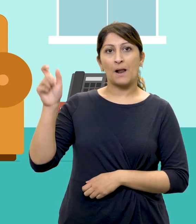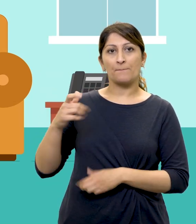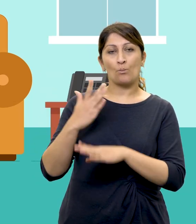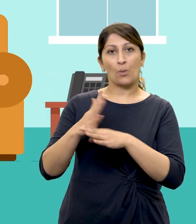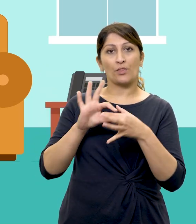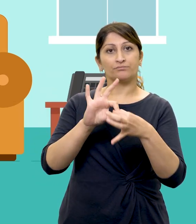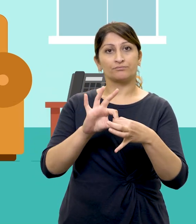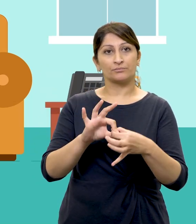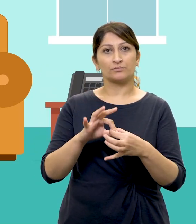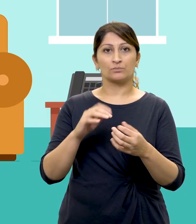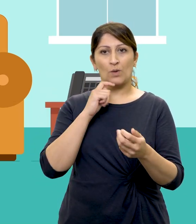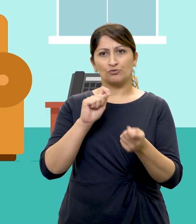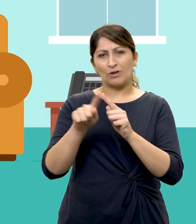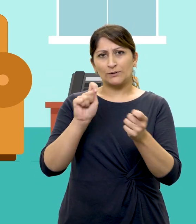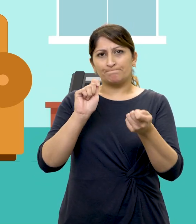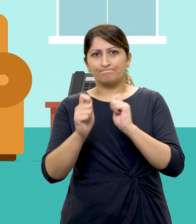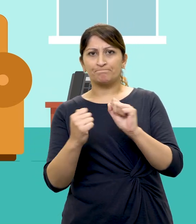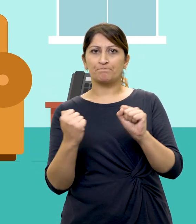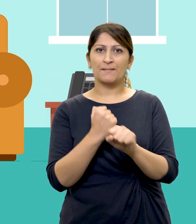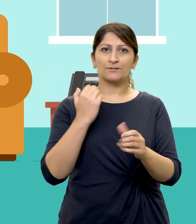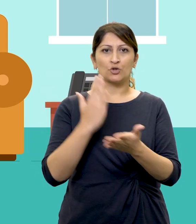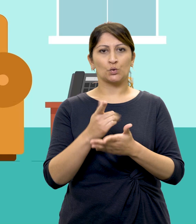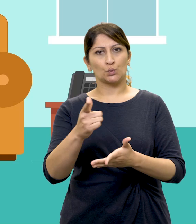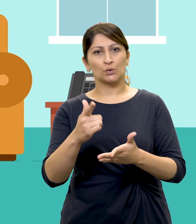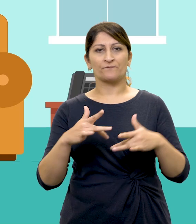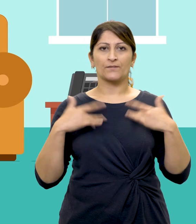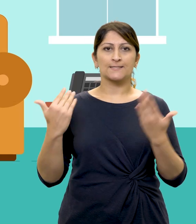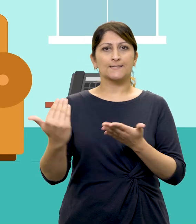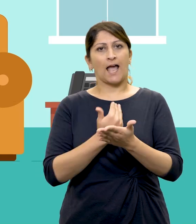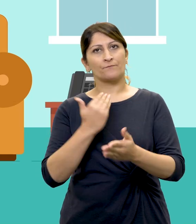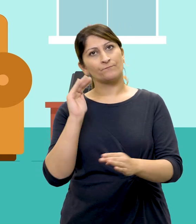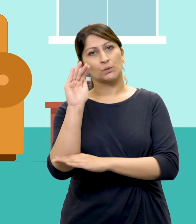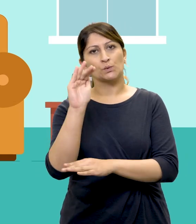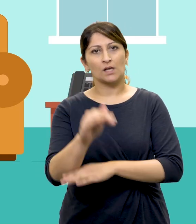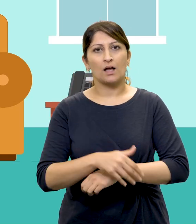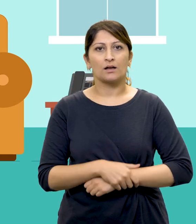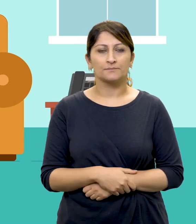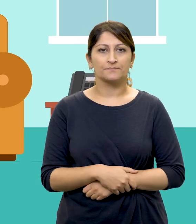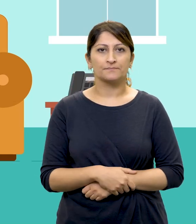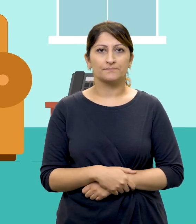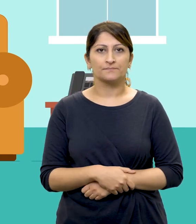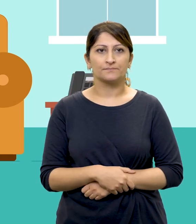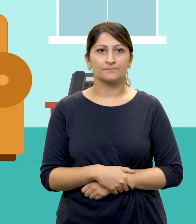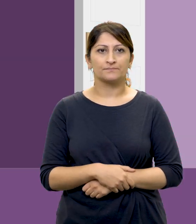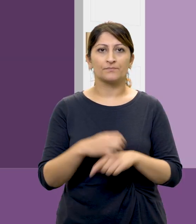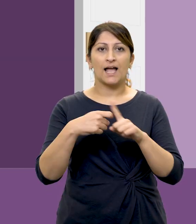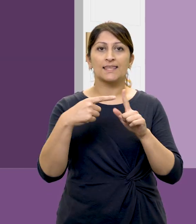will work with you to achieve the changes that you want to help you stay safe in the future. Ken's